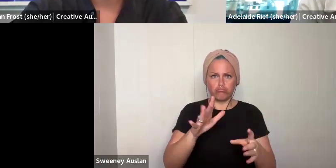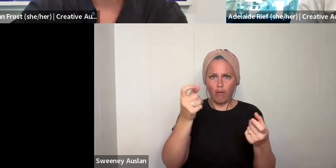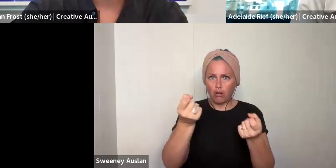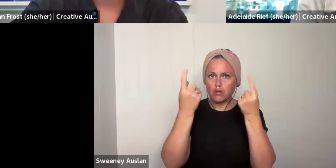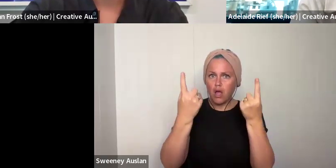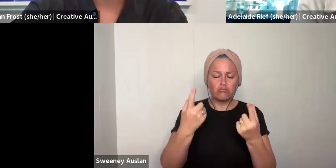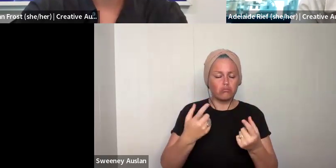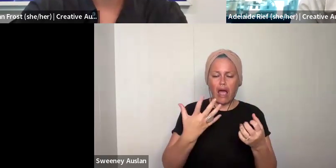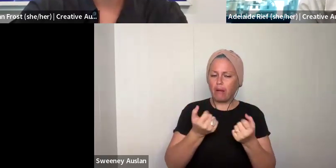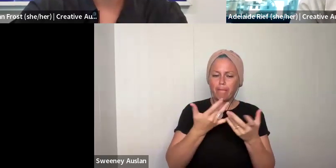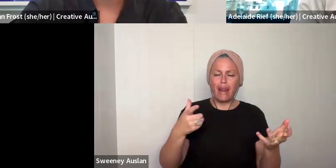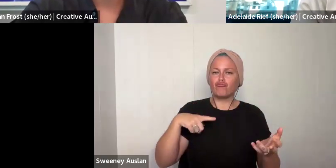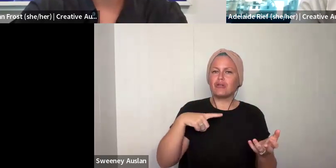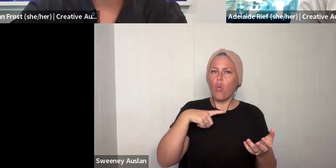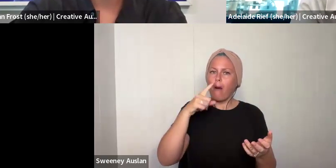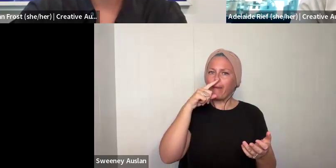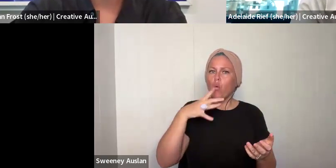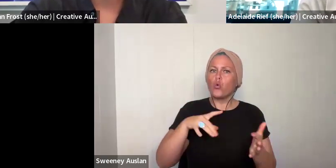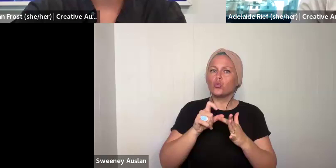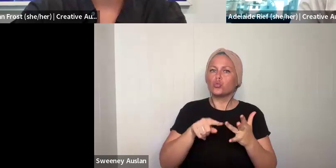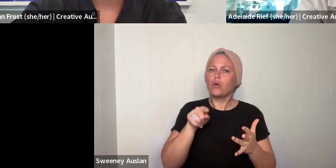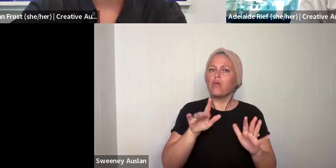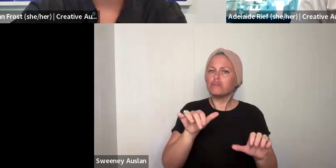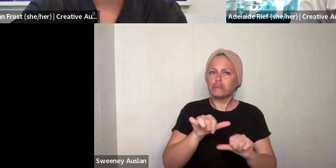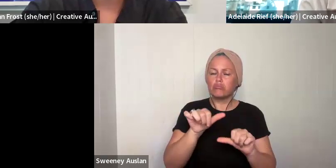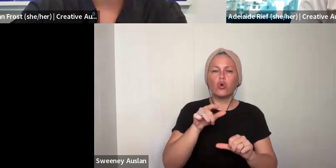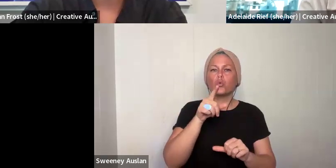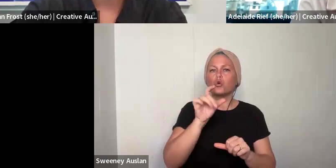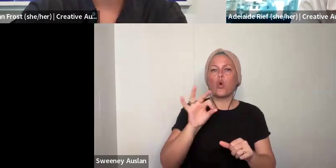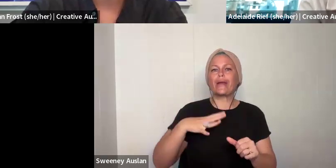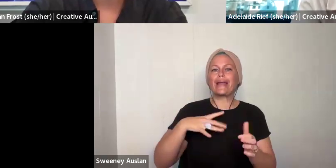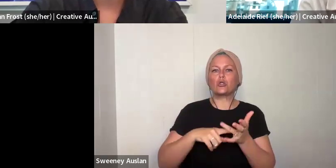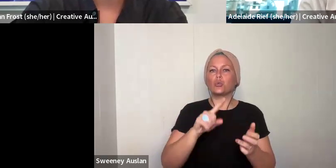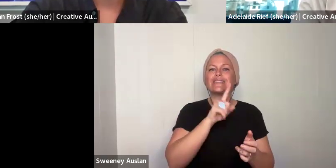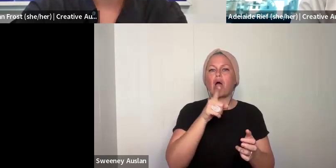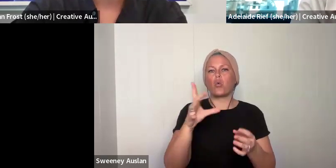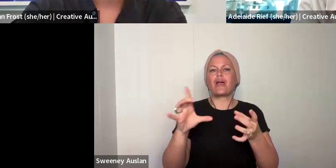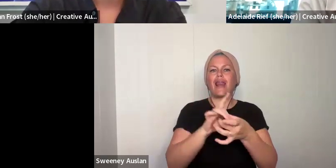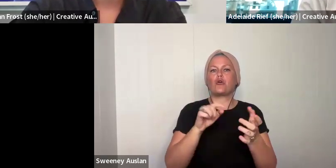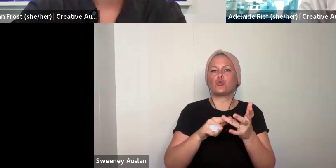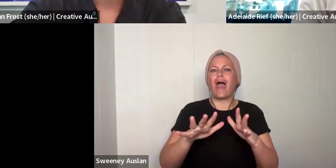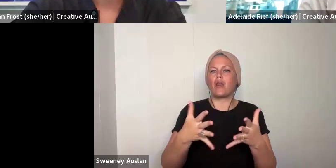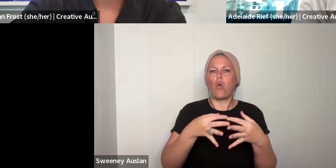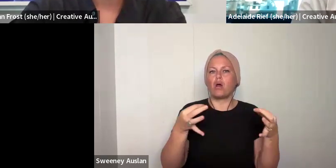work within. You don't have to, though. Even if you work in an organisation and you would like your